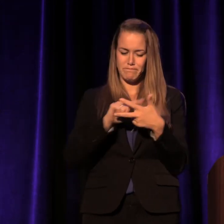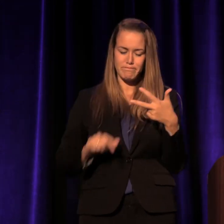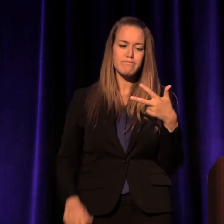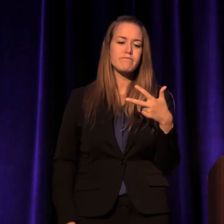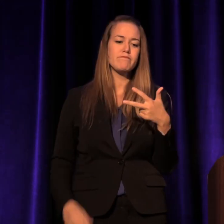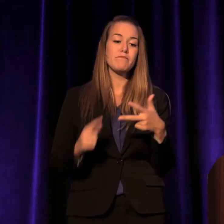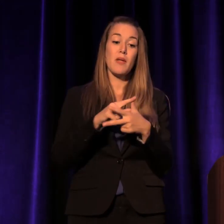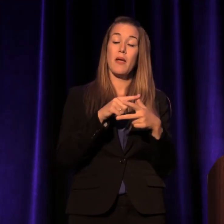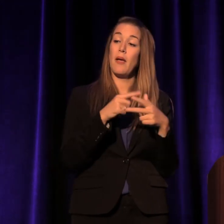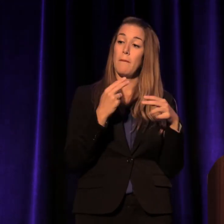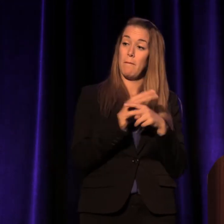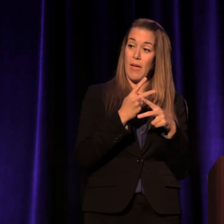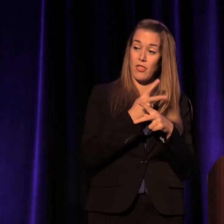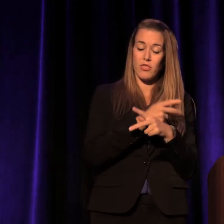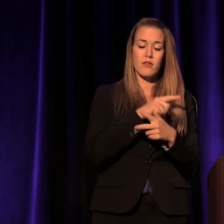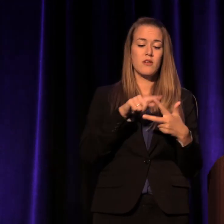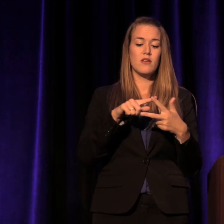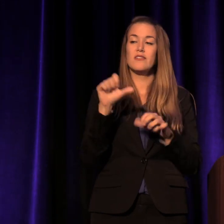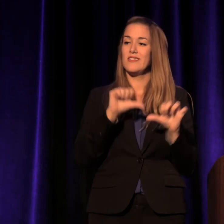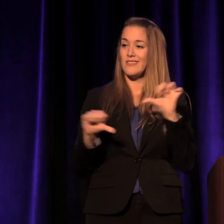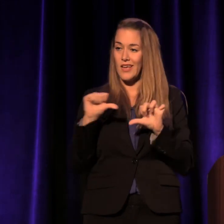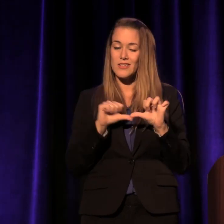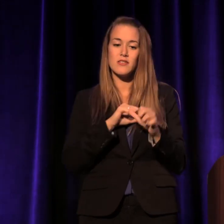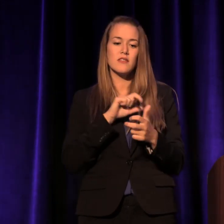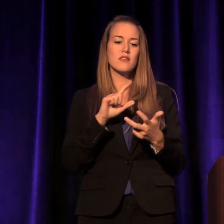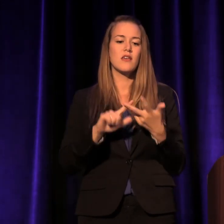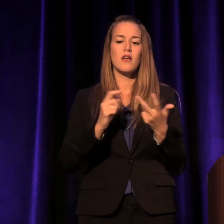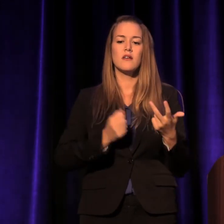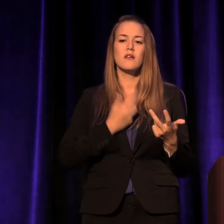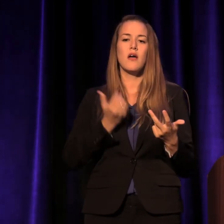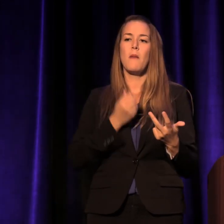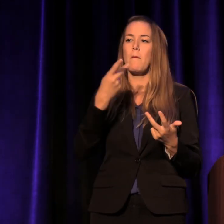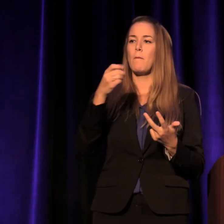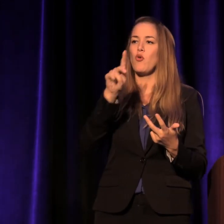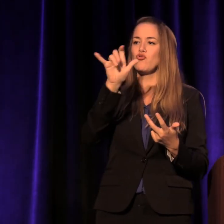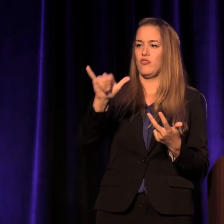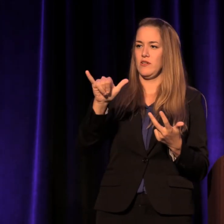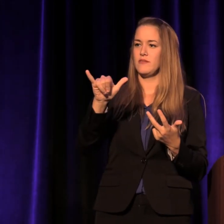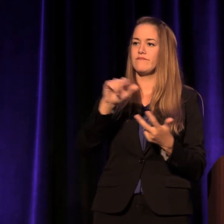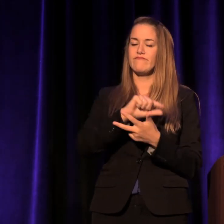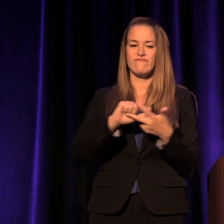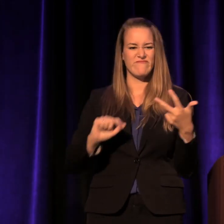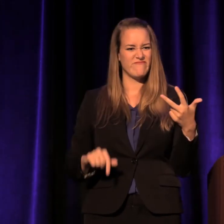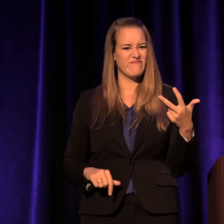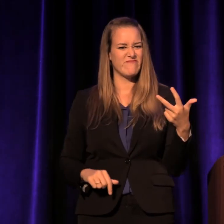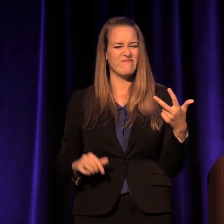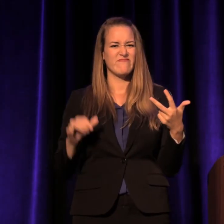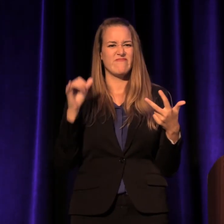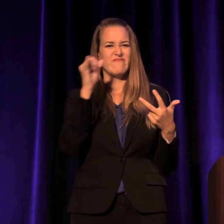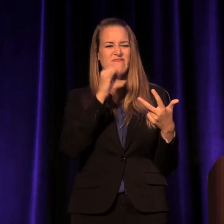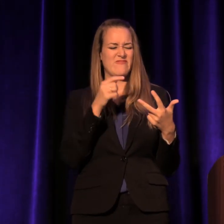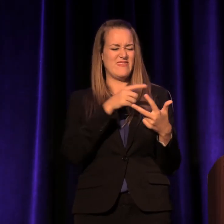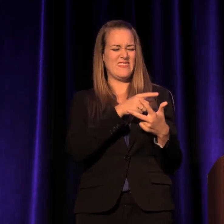math, science, and poetry. Like a strange new species.